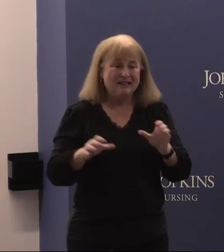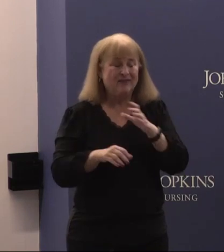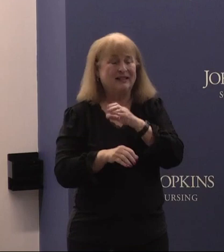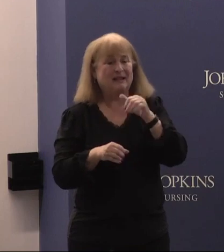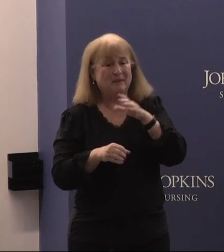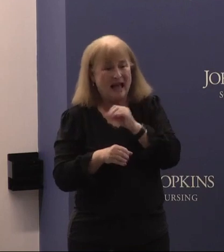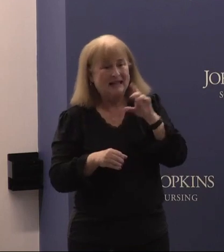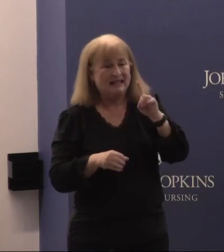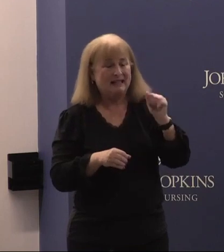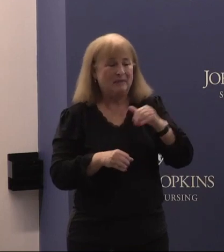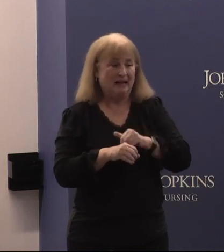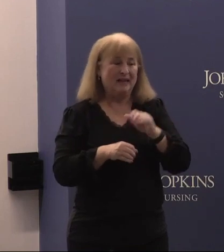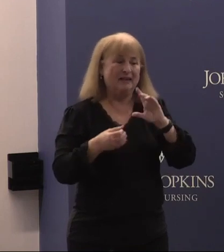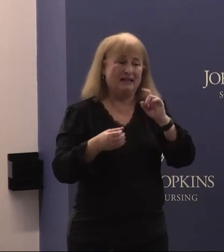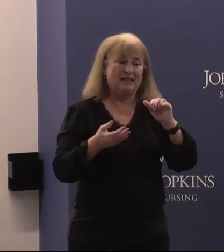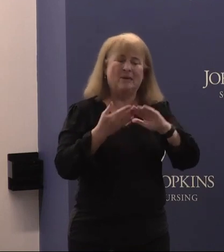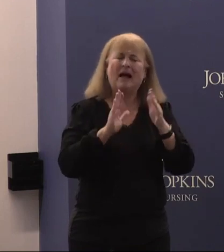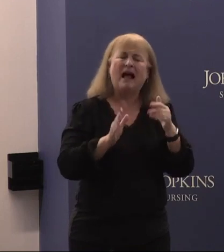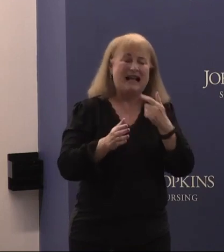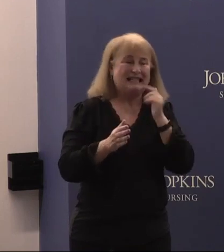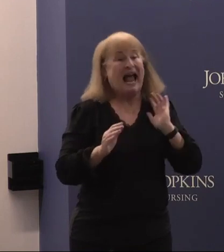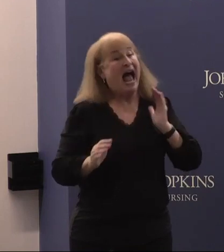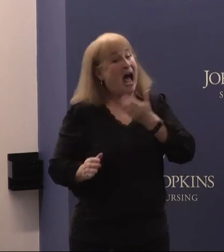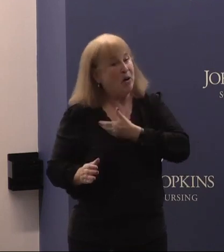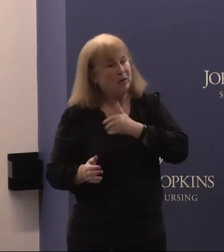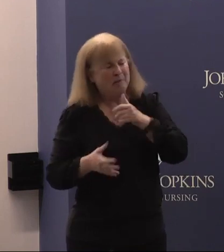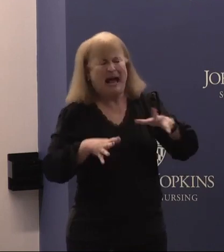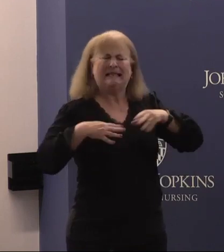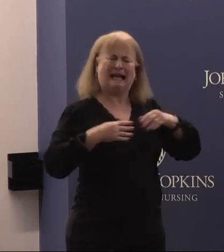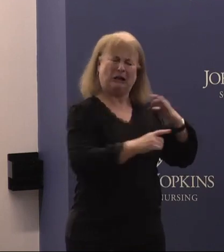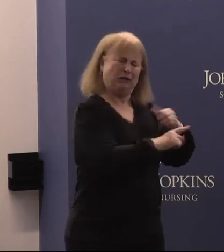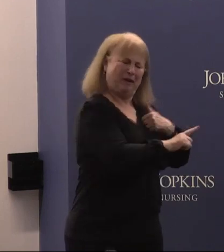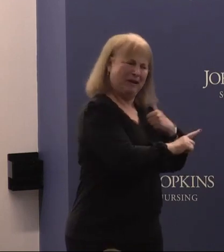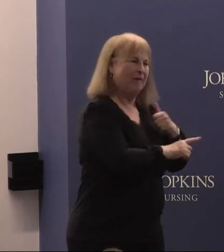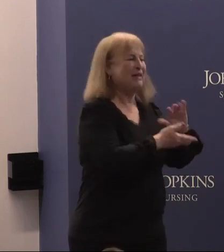the disability community and when I say our I'm not taking credit. I'm saying our in the larger